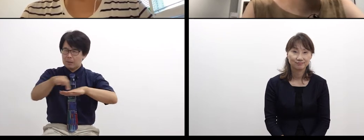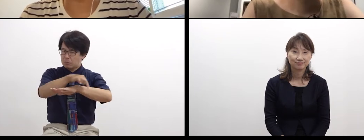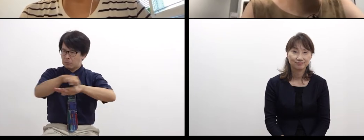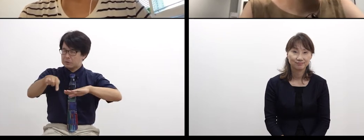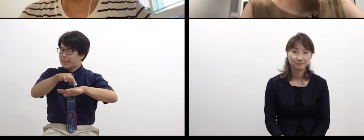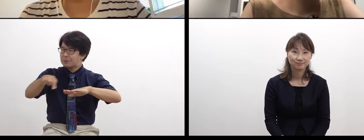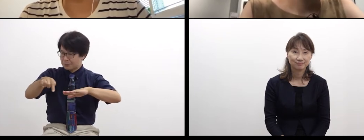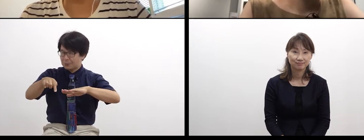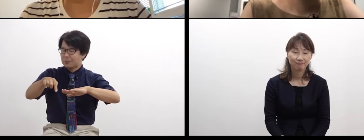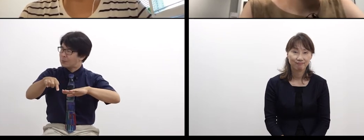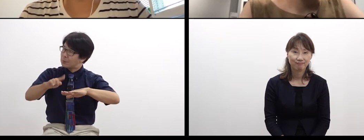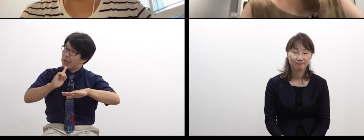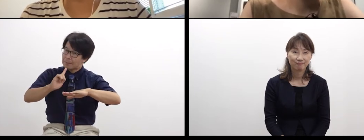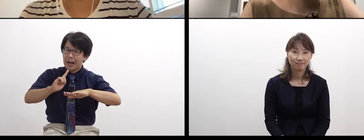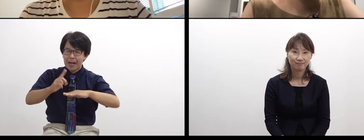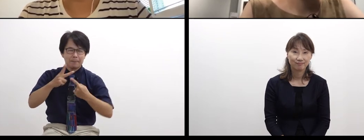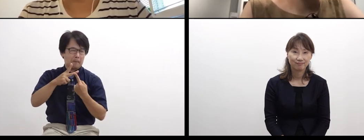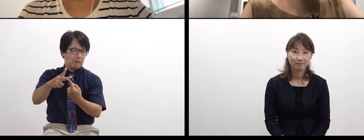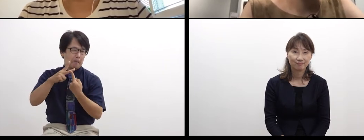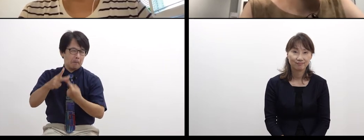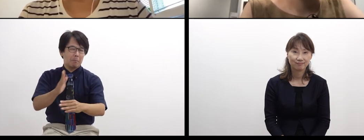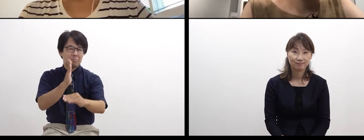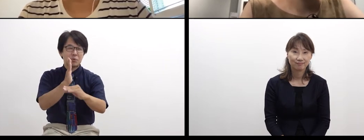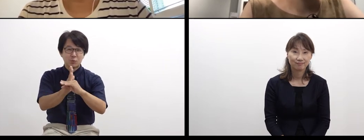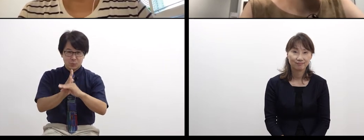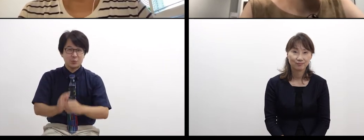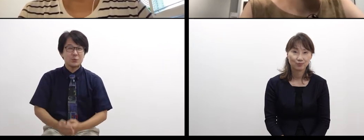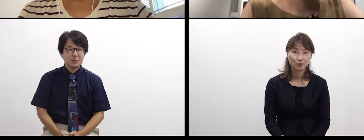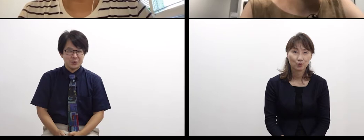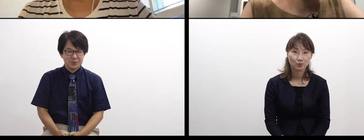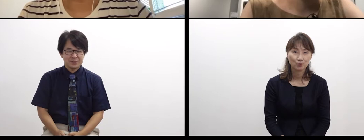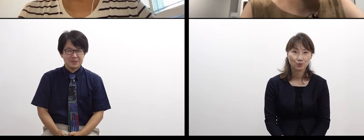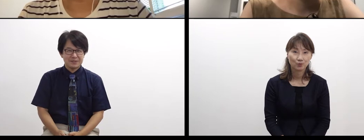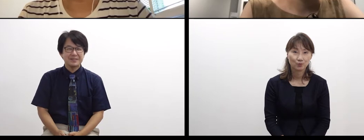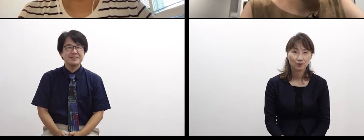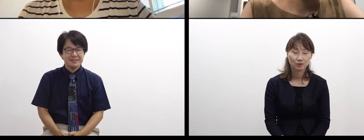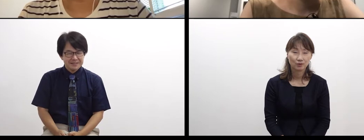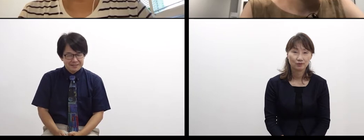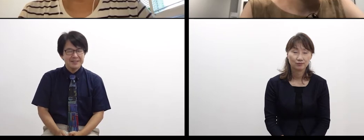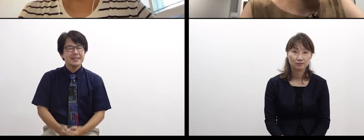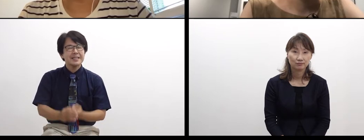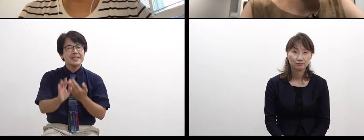through letter exchanges. There is a rule in that communication